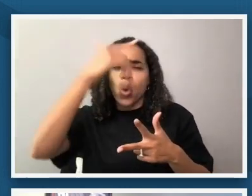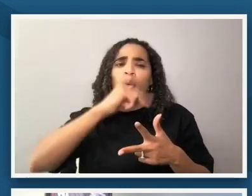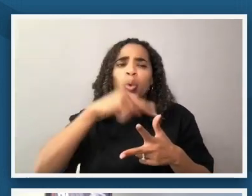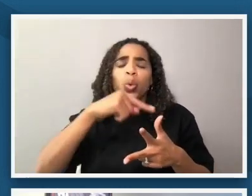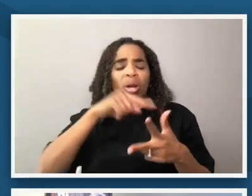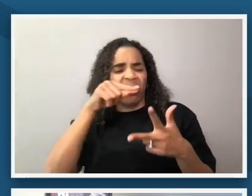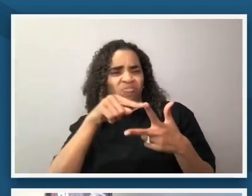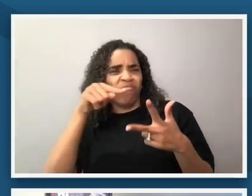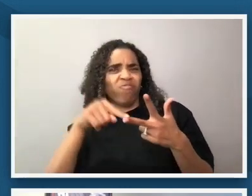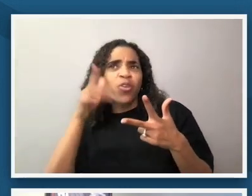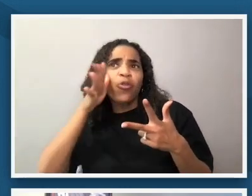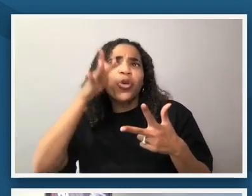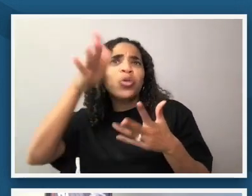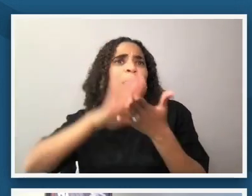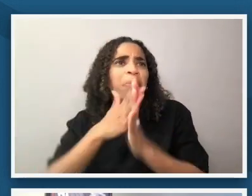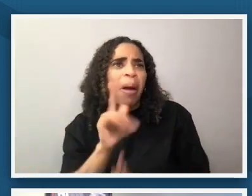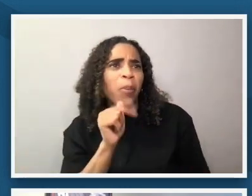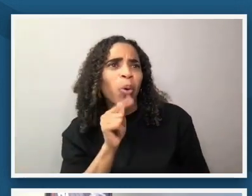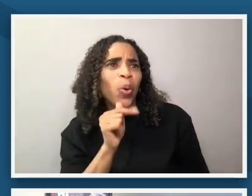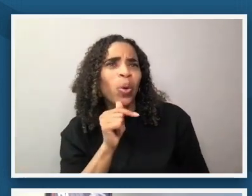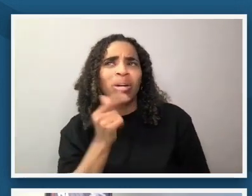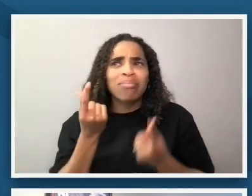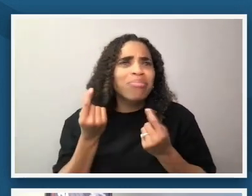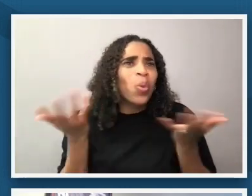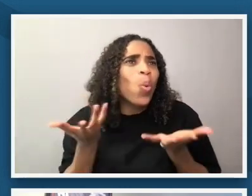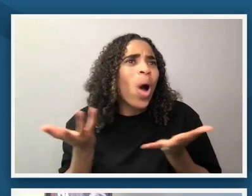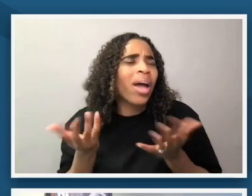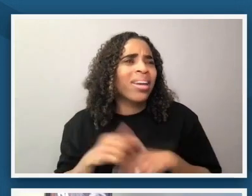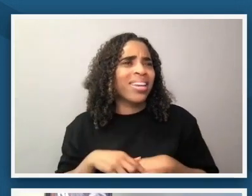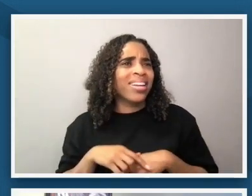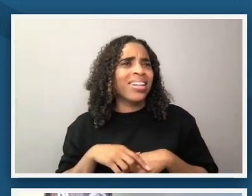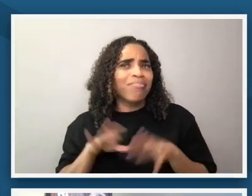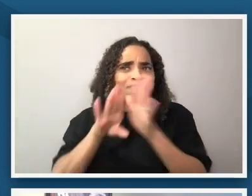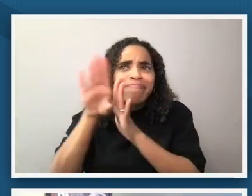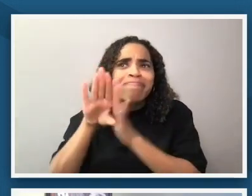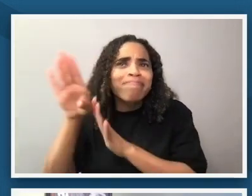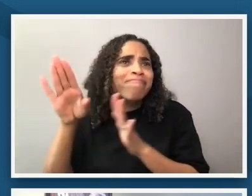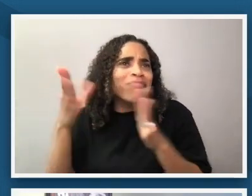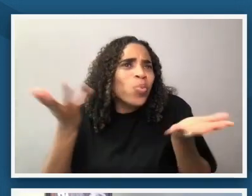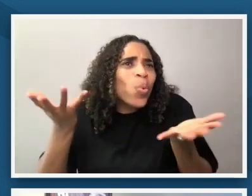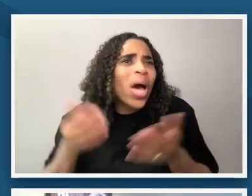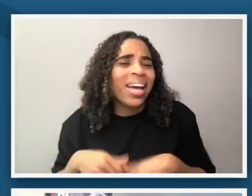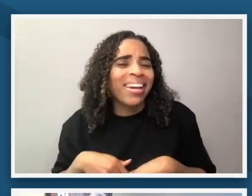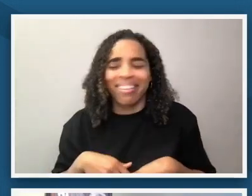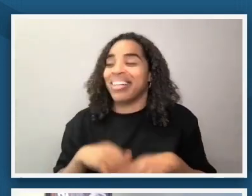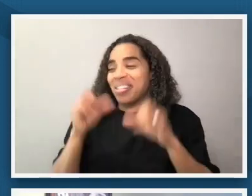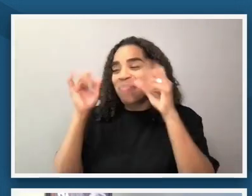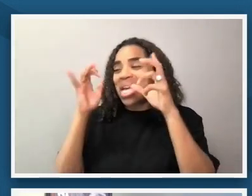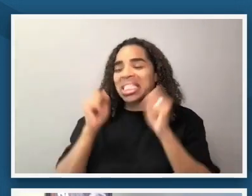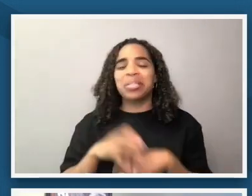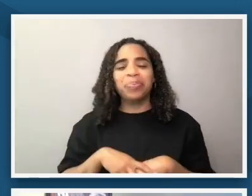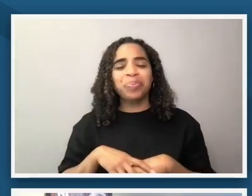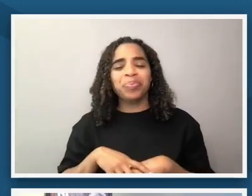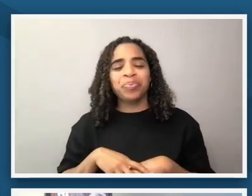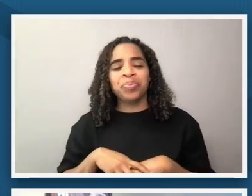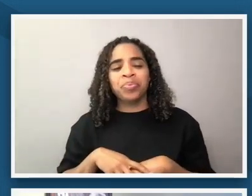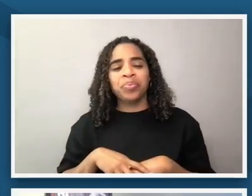um that's that is amazing and you know one of the